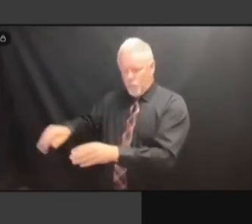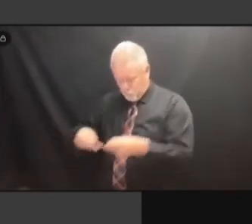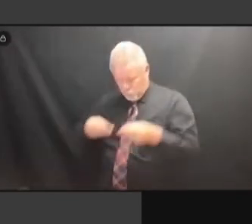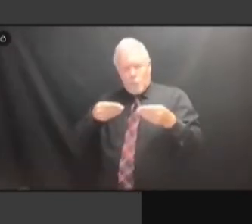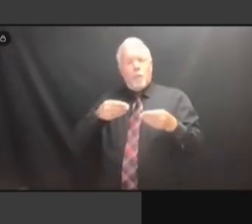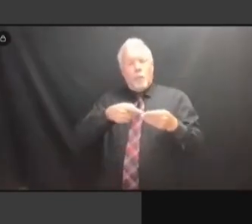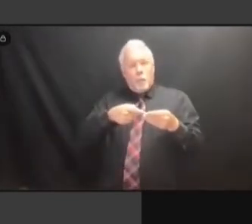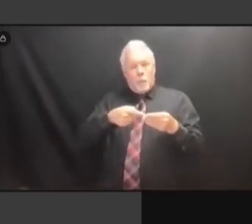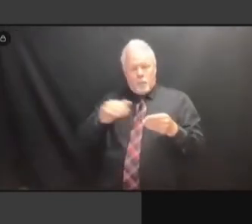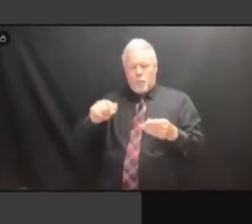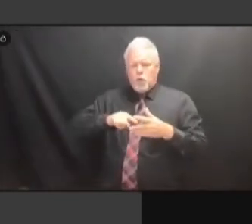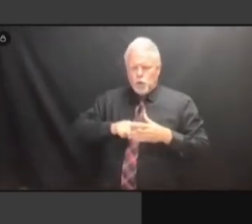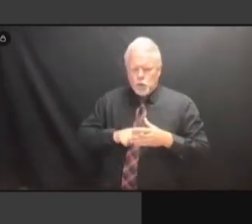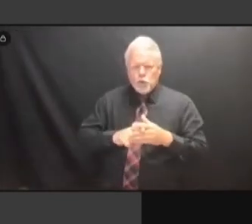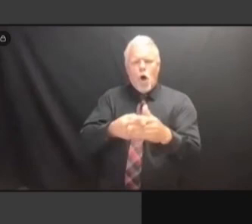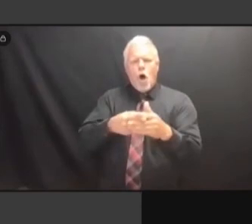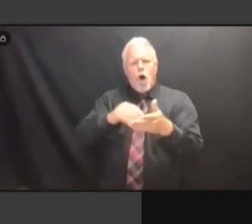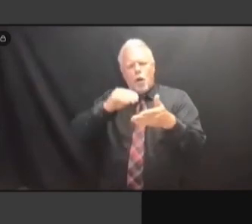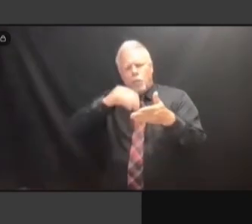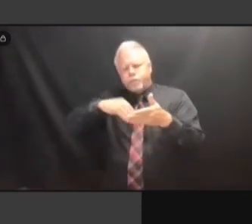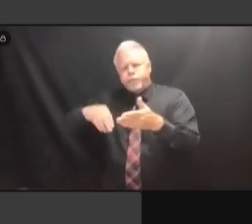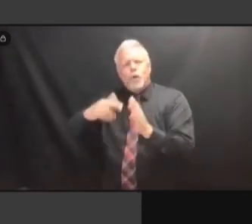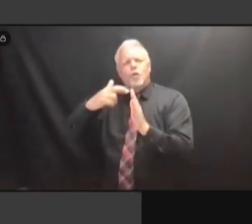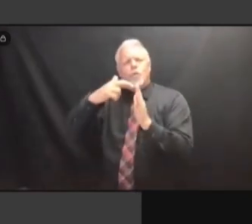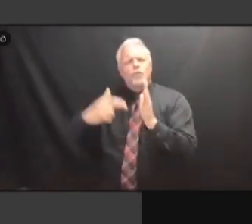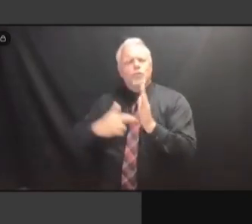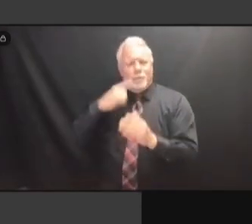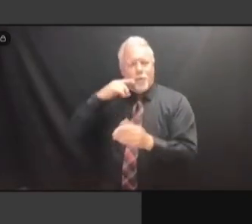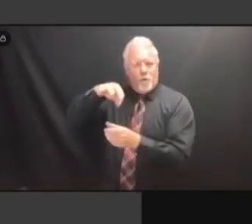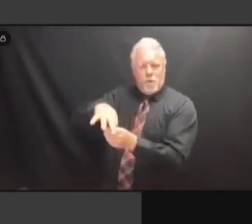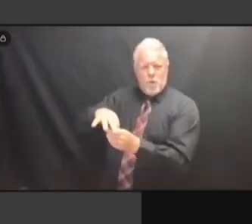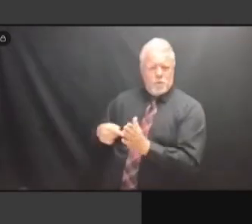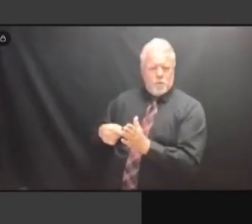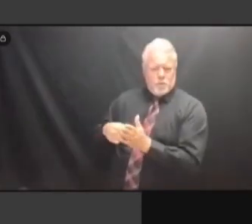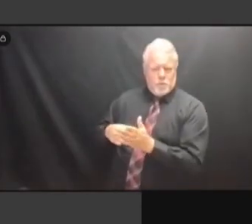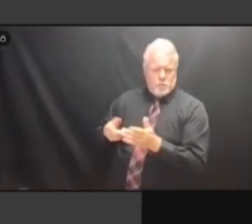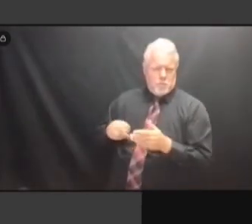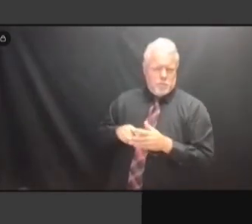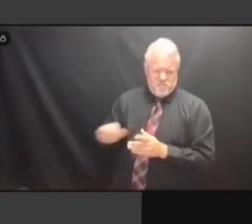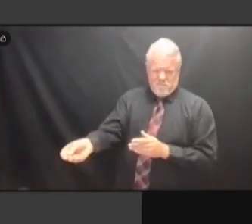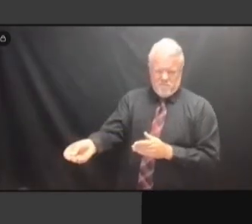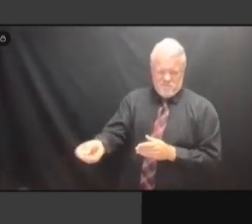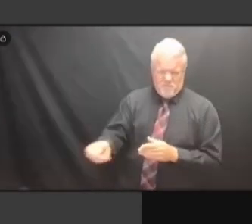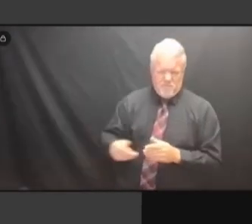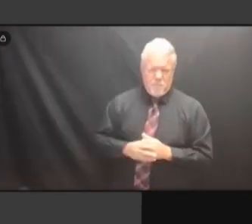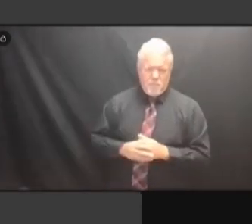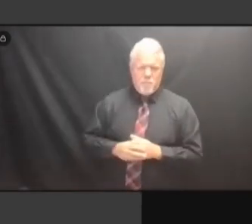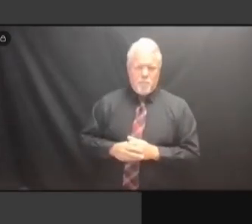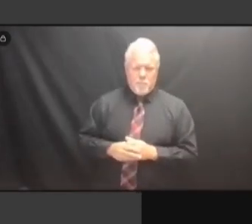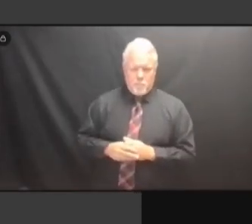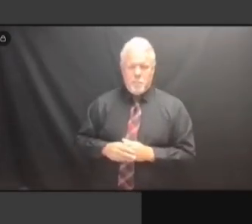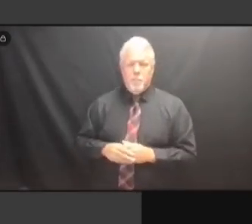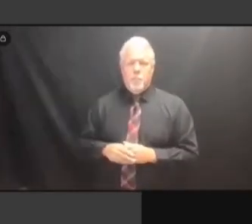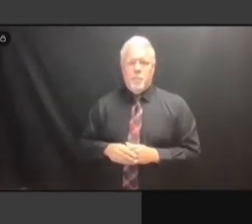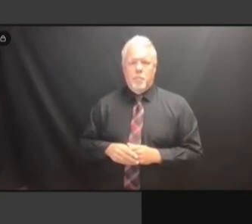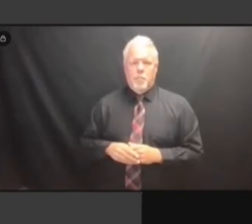IS ON PAROLE, THEY CAN LOOK THEM UP IN THE IS ON PAROLE, THEY CAN LOOK THEM UP IN THE COMMUNITY IS ON PAROLE, THEY CAN LOOK THEM UP IN THE COMMUNITY SUPERVISION UP IN THE COMMUNITY SUPERVISION UP IN THE COMMUNITY SUPERVISION LOOKUP. LOOKUP. LOOKUP. AS LOOKUP. AS LONG LOOKUP. AS LONG AS LOOKUP. AS LONG AS YOU'RE LOOKUP. AS LONG AS YOU'RE RELEASED, LOOKUP. AS LONG AS YOU'RE RELEASED, SO AS LONG AS YOU'RE RELEASED, SO AS LONG AS YOU'RE RELEASED, SO IF AS LONG AS YOU'RE RELEASED, SO IF SOMEBODY AS LONG AS YOU'RE RELEASED, SO IF SOMEBODY WALKS AS LONG AS YOU'RE RELEASED, SO IF SOMEBODY WALKS IN AS LONG AS YOU'RE RELEASED, SO IF SOMEBODY WALKS IN MY AS LONG AS YOU'RE RELEASED, SO IF SOMEBODY WALKS IN MY DOOR, AS LONG AS YOU'RE RELEASED, SO IF SOMEBODY WALKS IN MY DOOR, I IF SOMEBODY WALKS IN MY DOOR, I IF SOMEBODY WALKS IN MY DOOR, I DON'T IF SOMEBODY WALKS IN MY DOOR, I DON'T HAVE